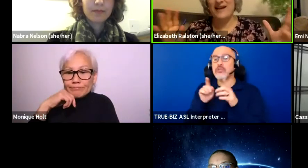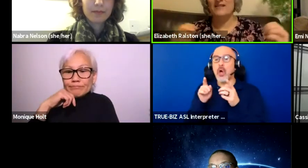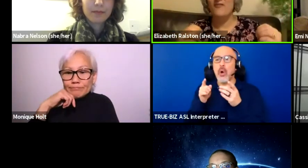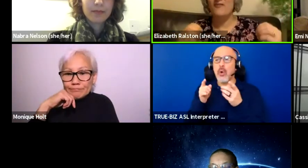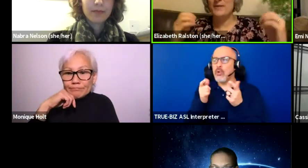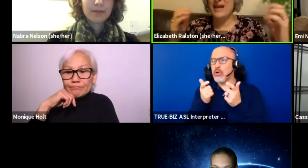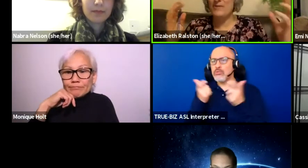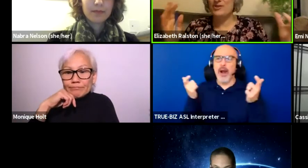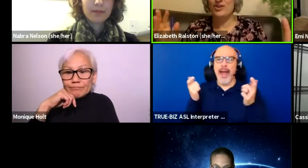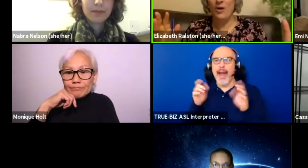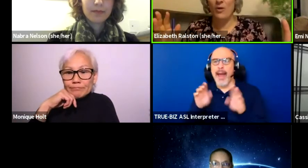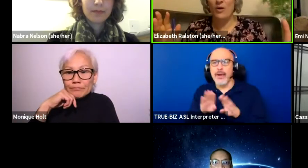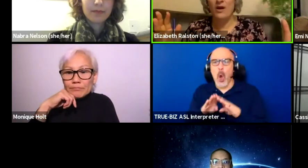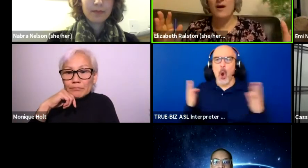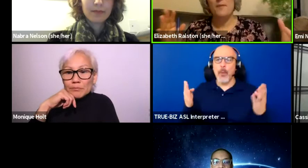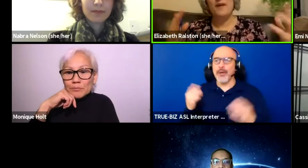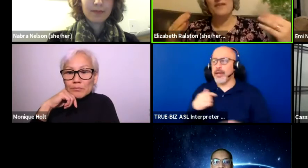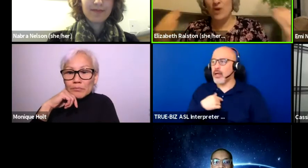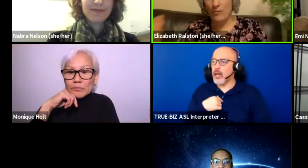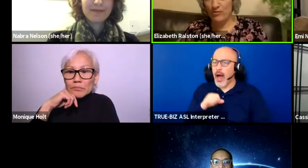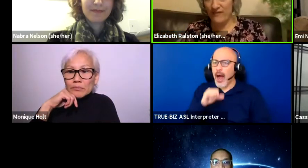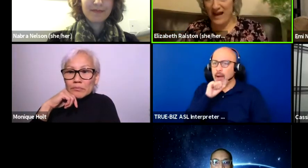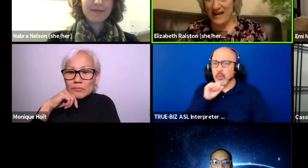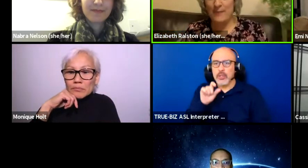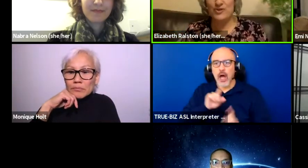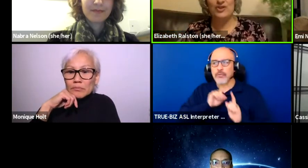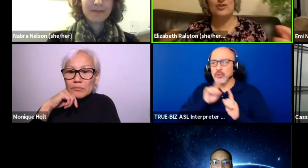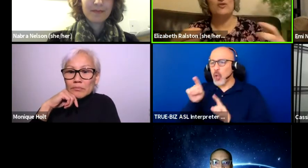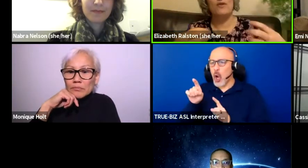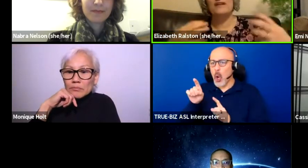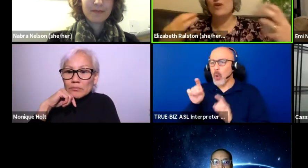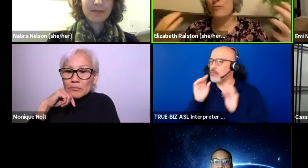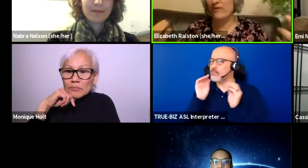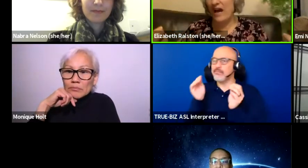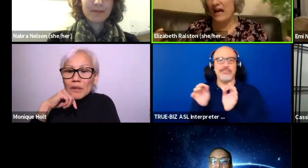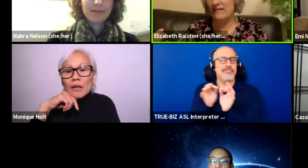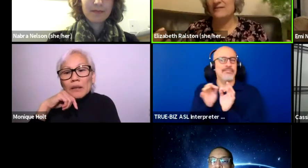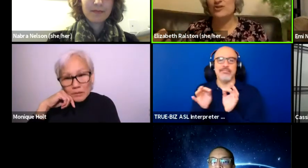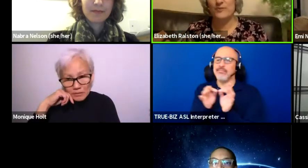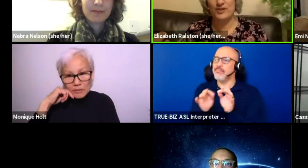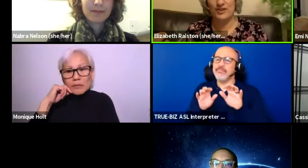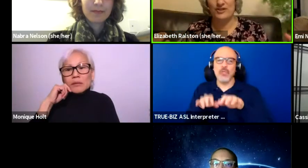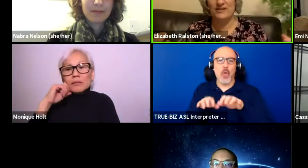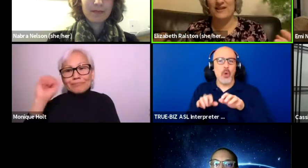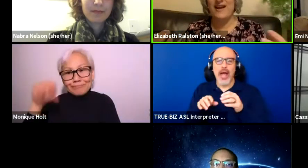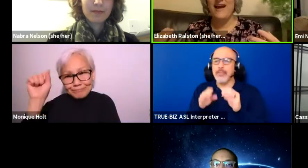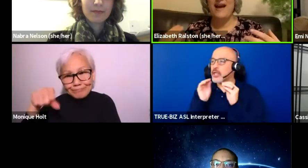I'd love to be able to go, but they don't provide captioners or they don't provide interpreters,